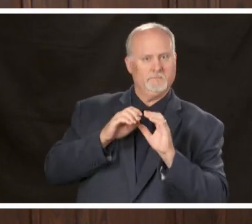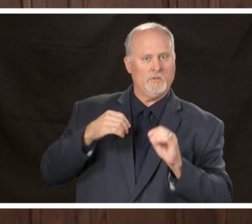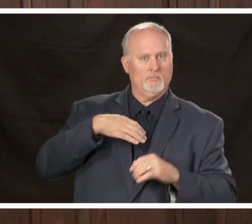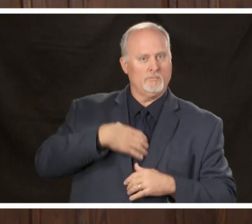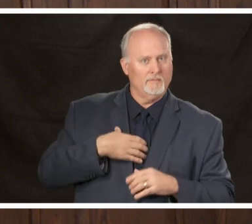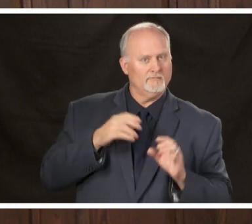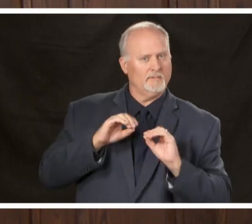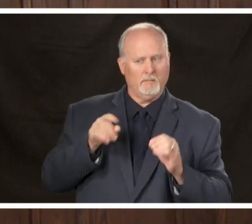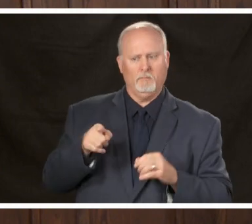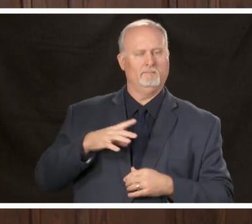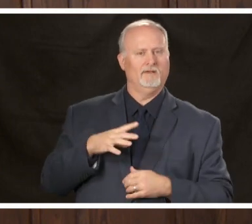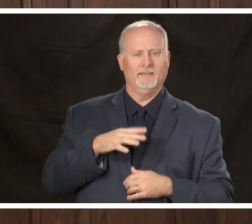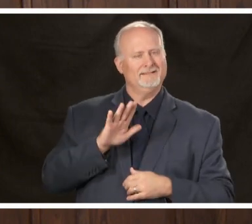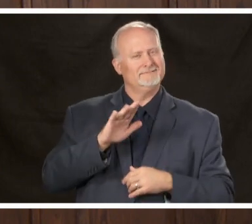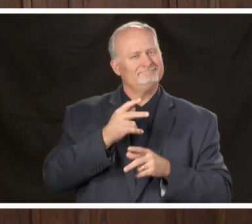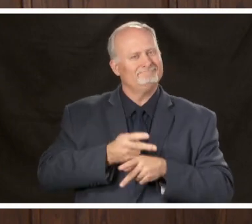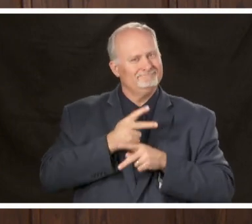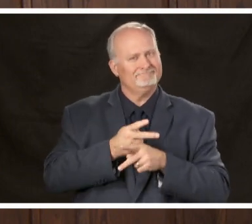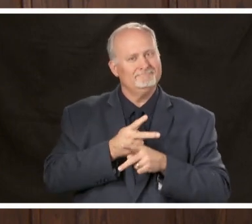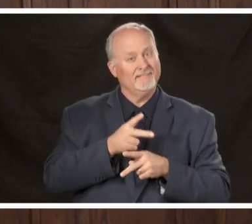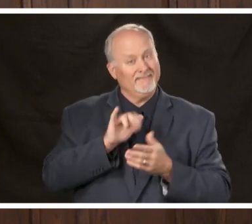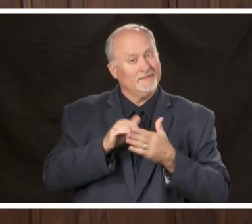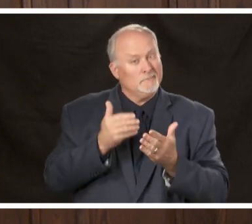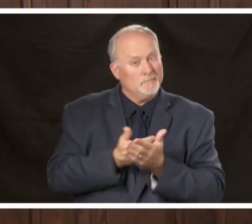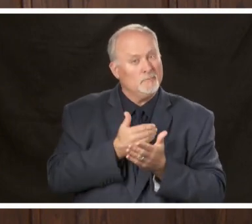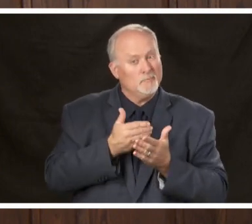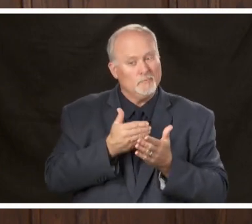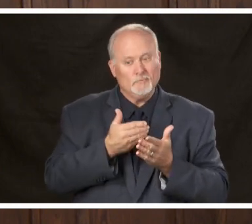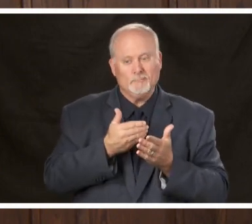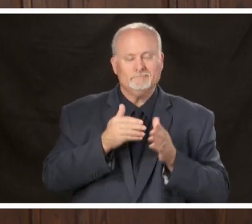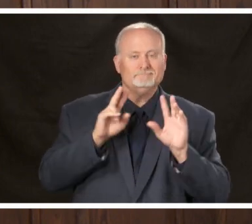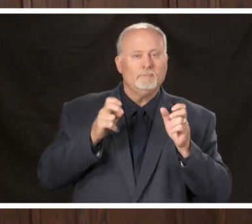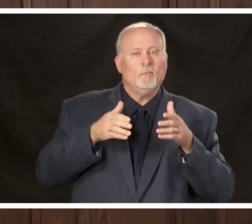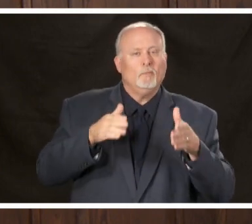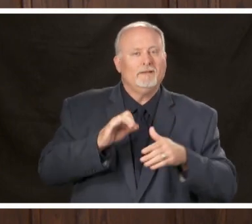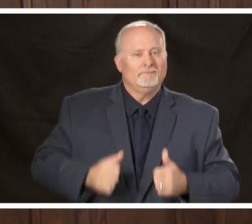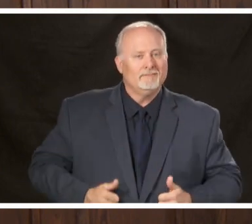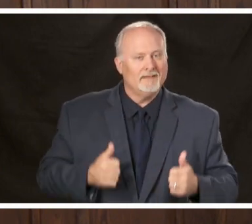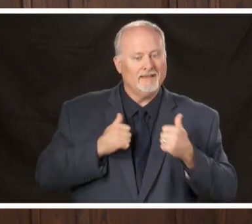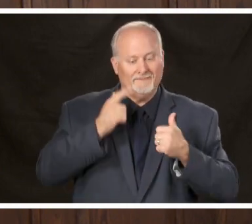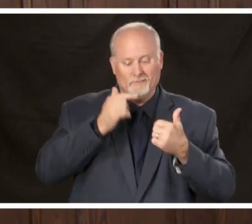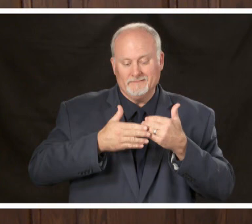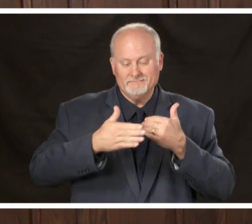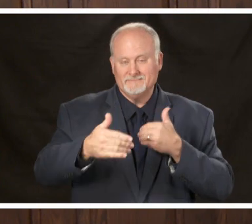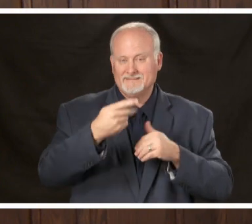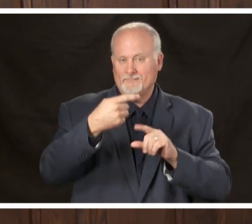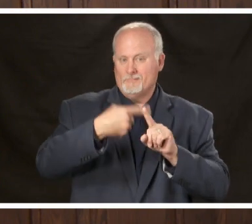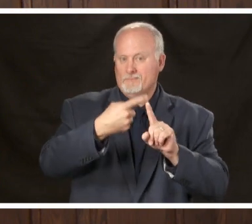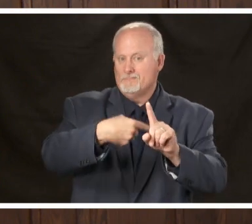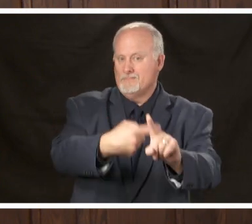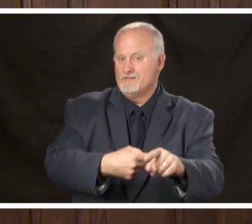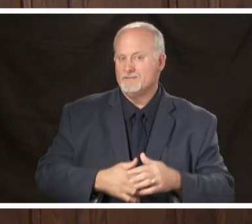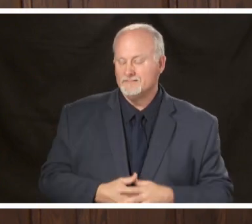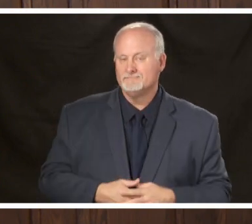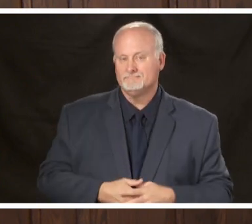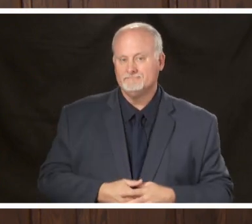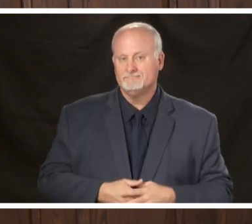this new a way of life for several months to come finally I would like to